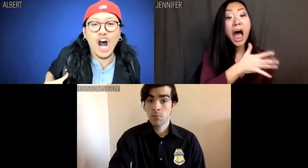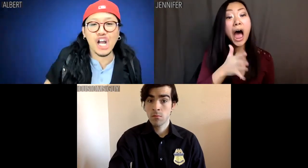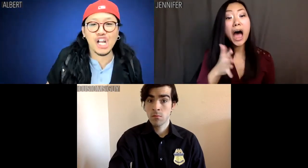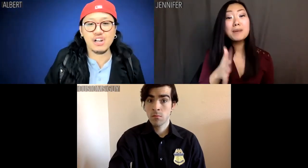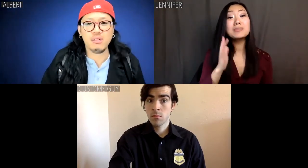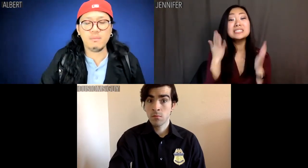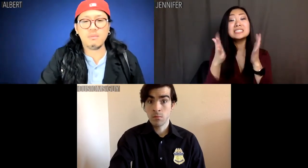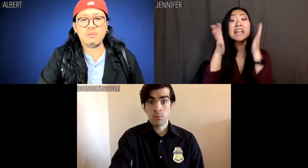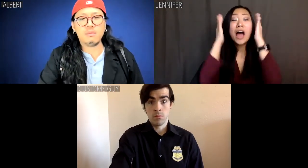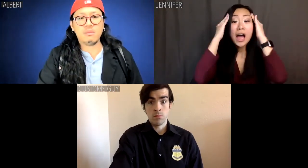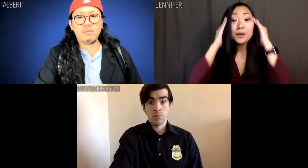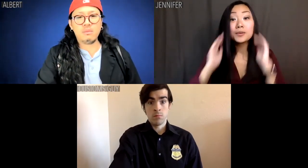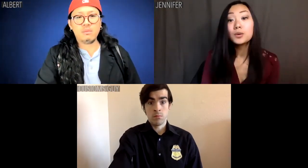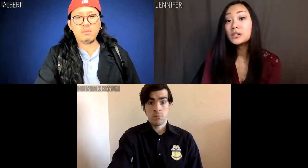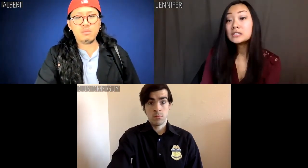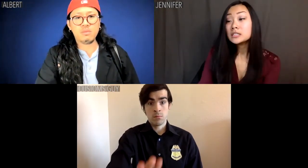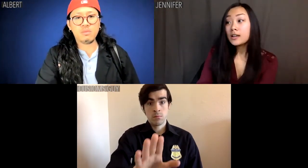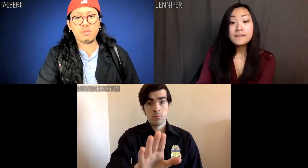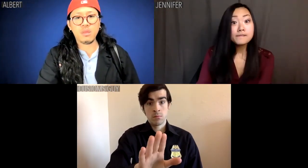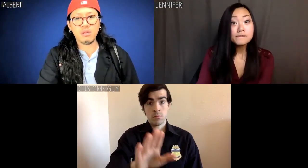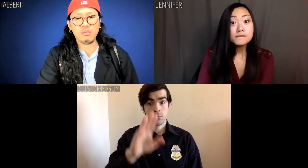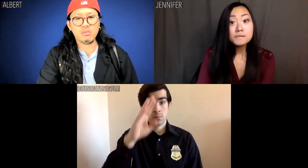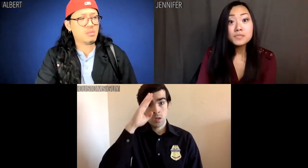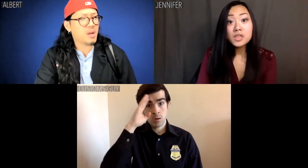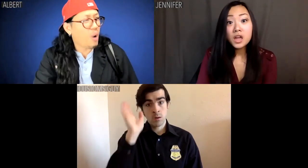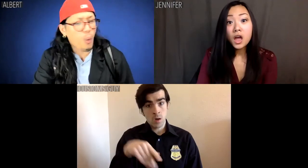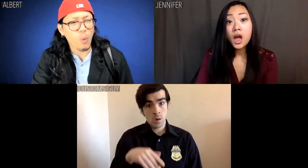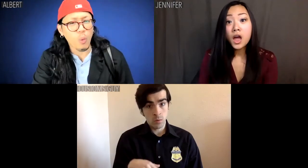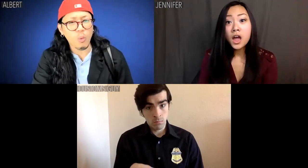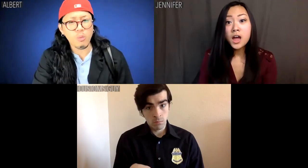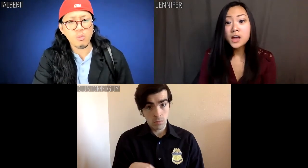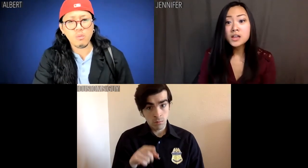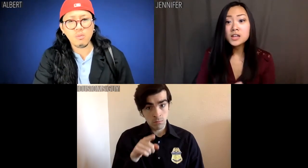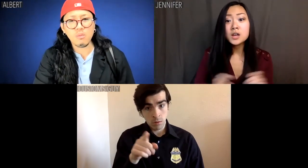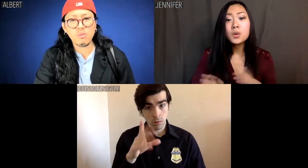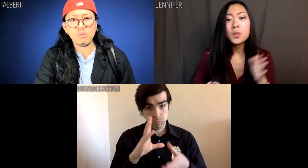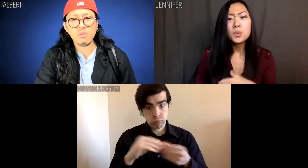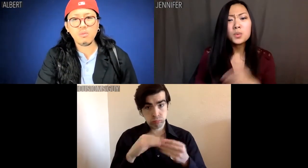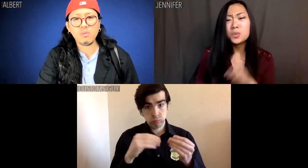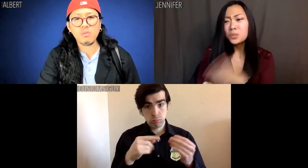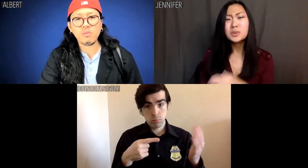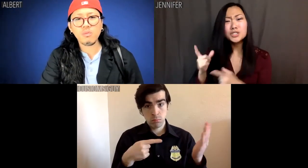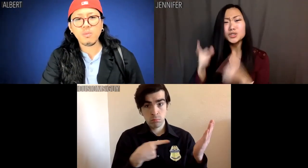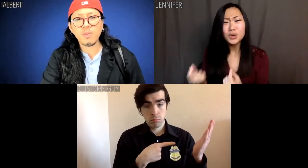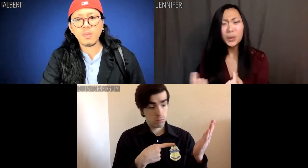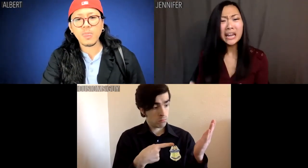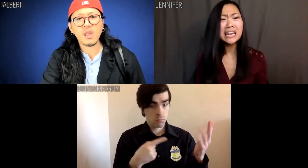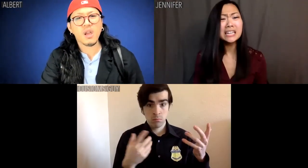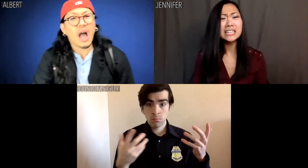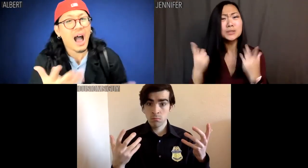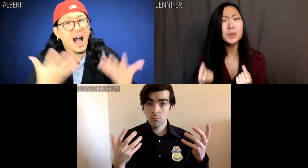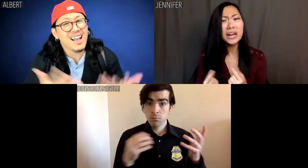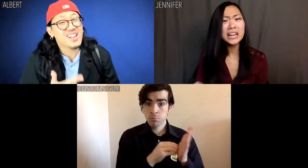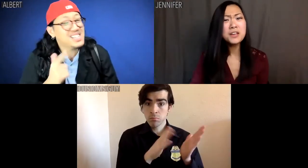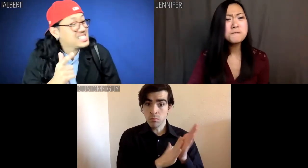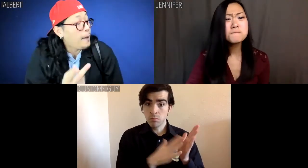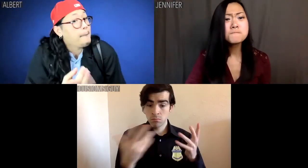Jennifer: Xiao, cut it out. Customs guy: You do know that none of what you're saying matches these documents? Jennifer: [whispering] What are you doing??